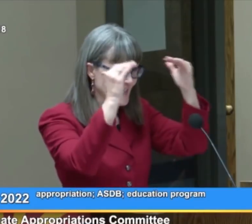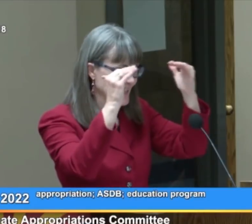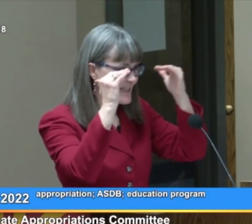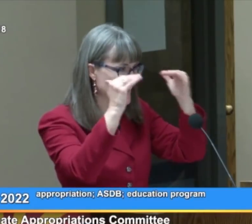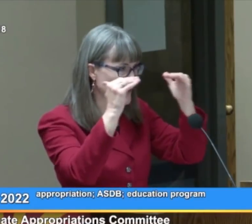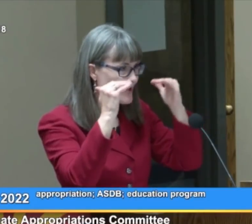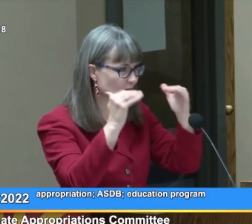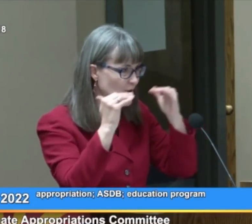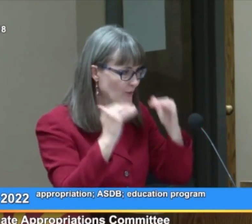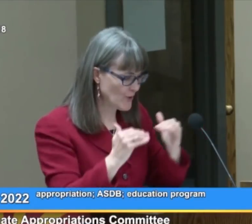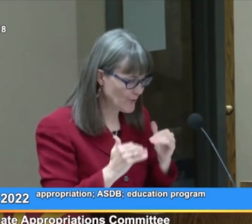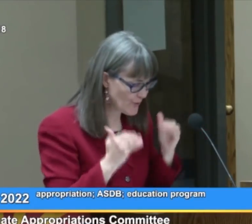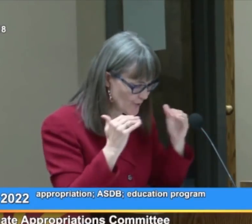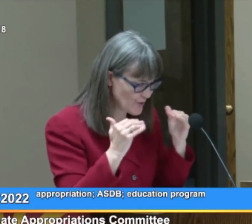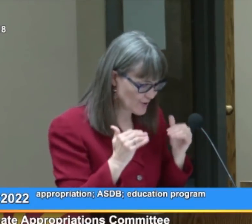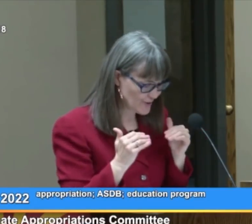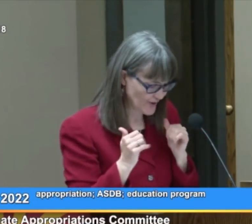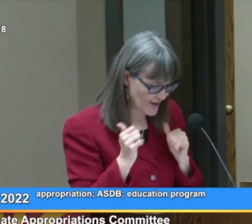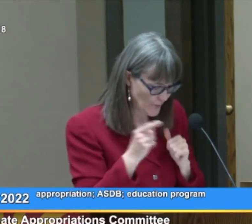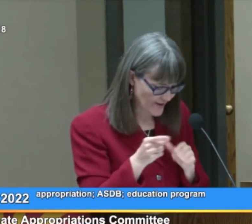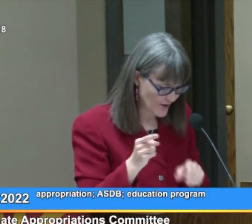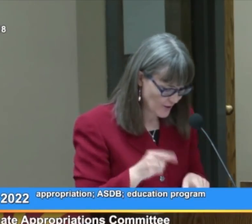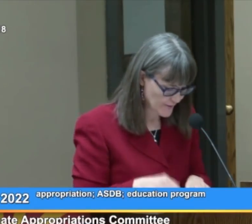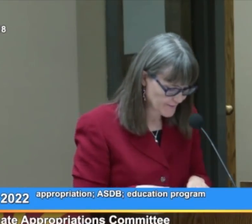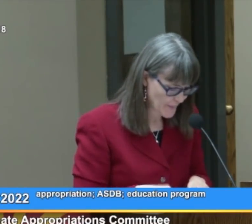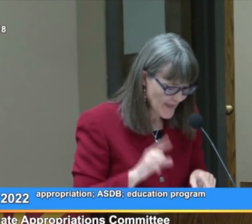and I'm going to go through those three with you.